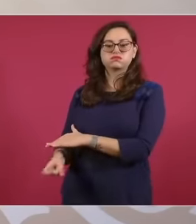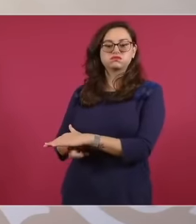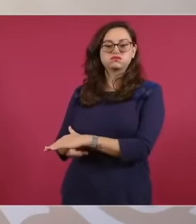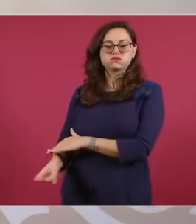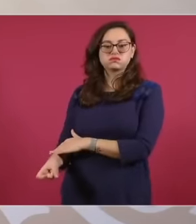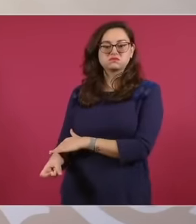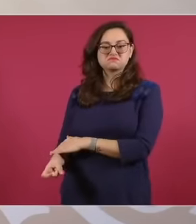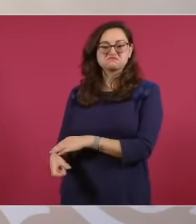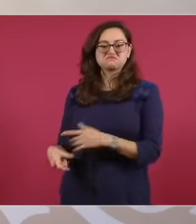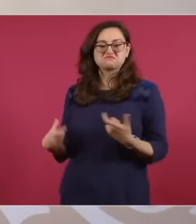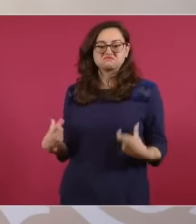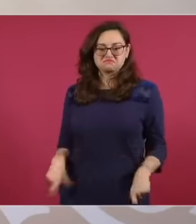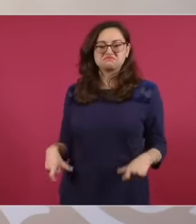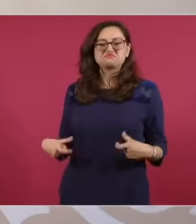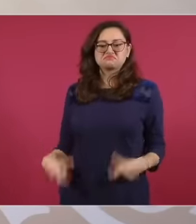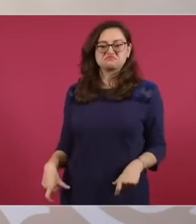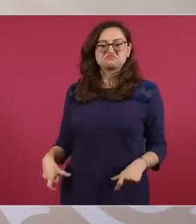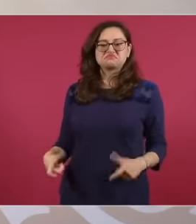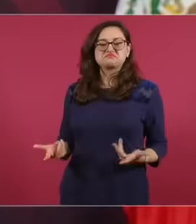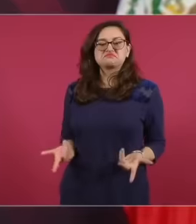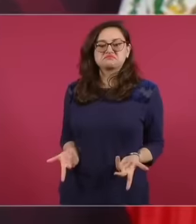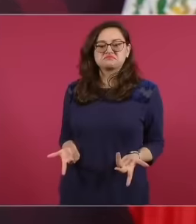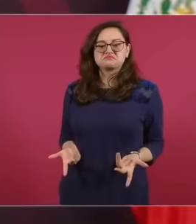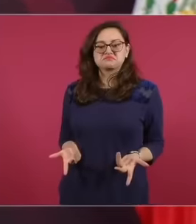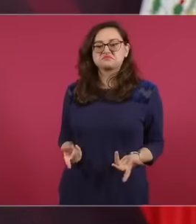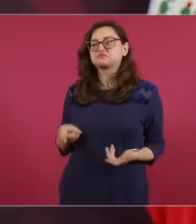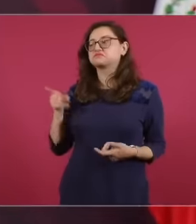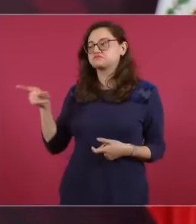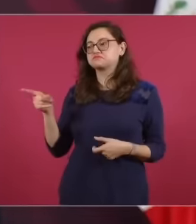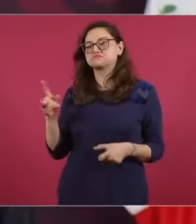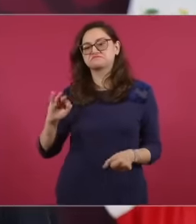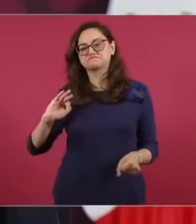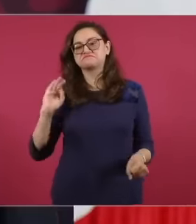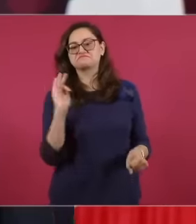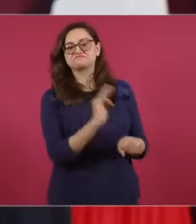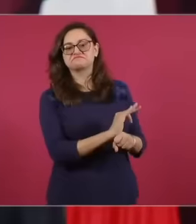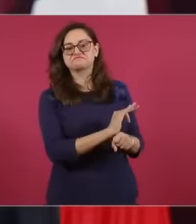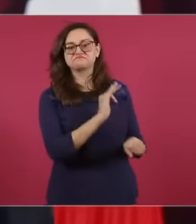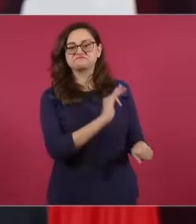so that the transformation movement would not